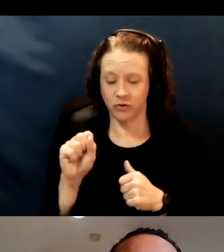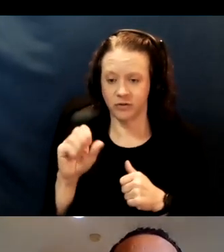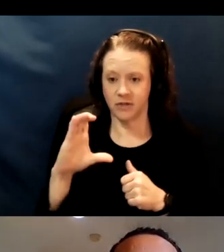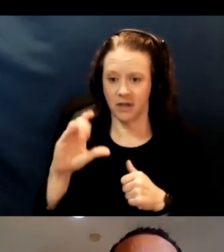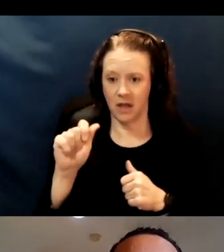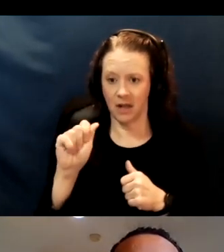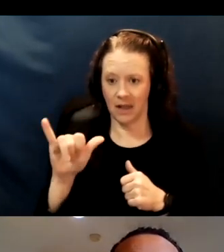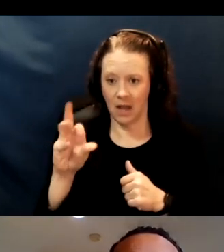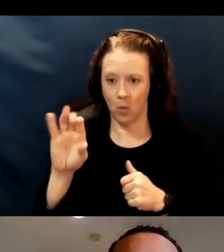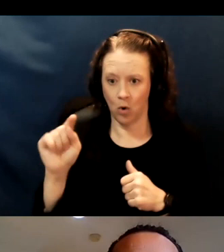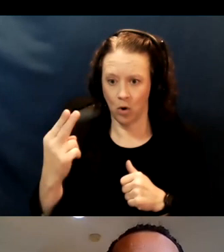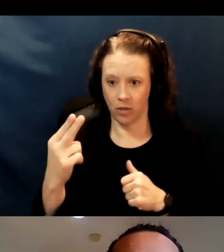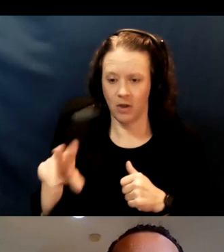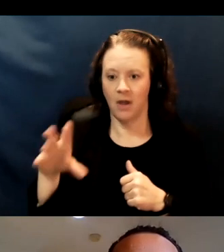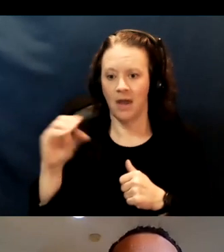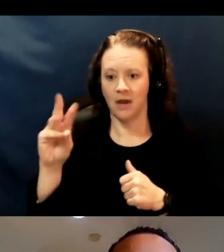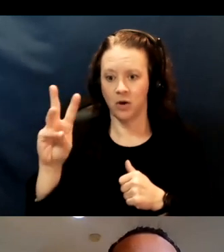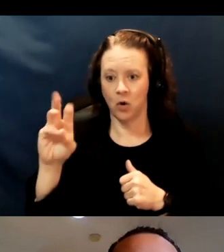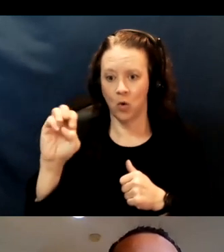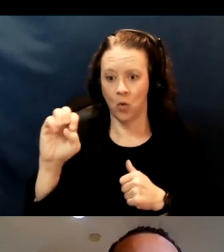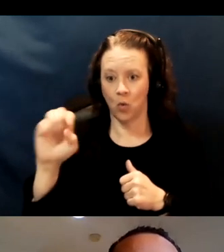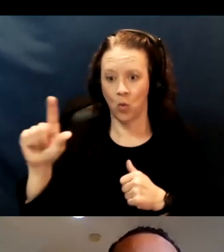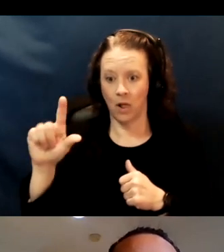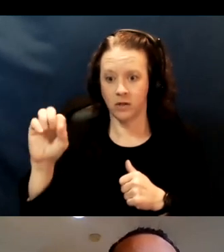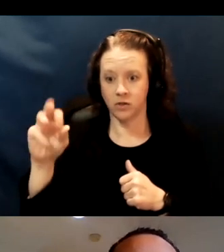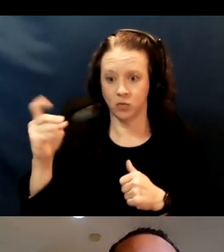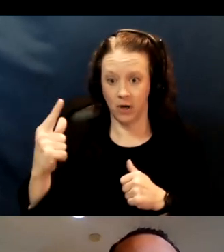to go into the facilities and deliver vaccines.